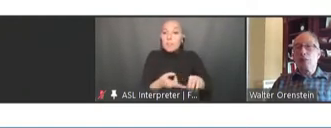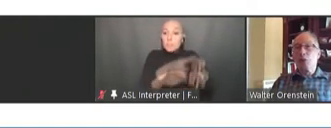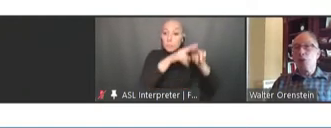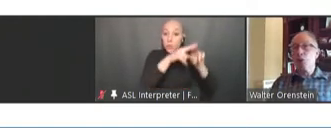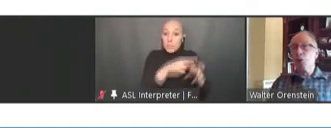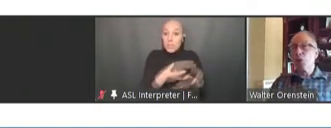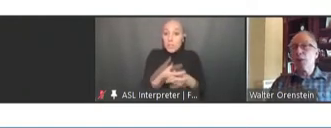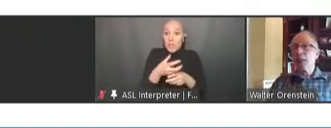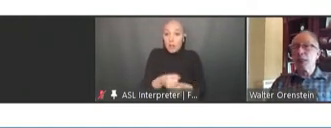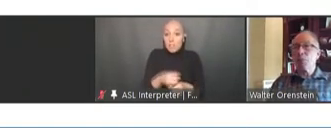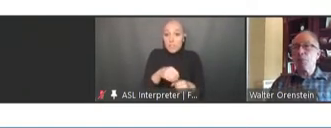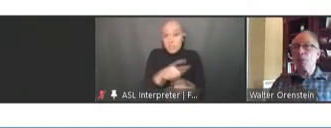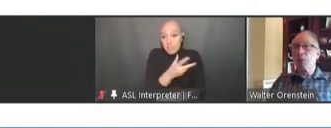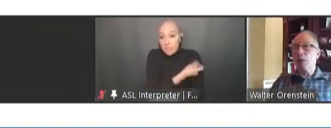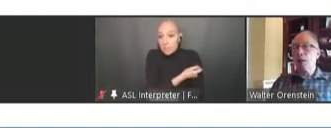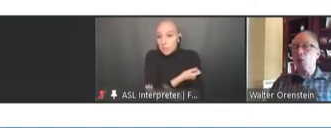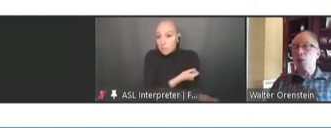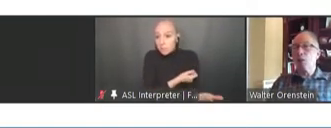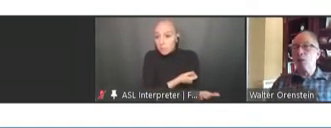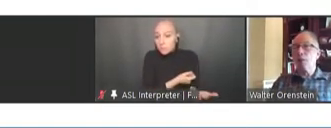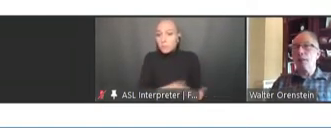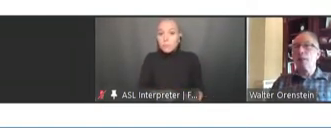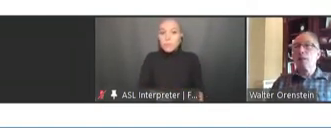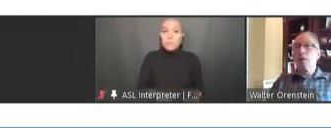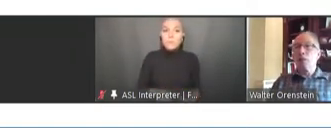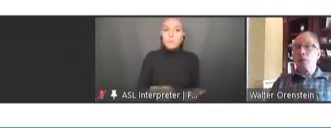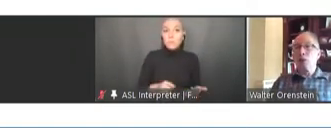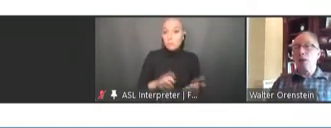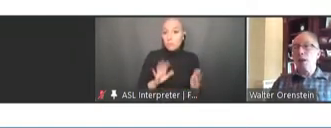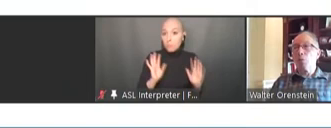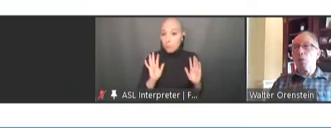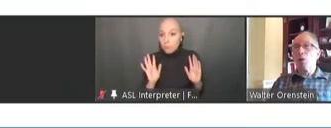So, those are the key points I wanted to make. There's a lot more,